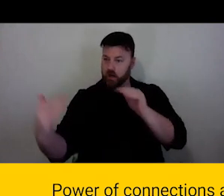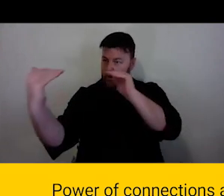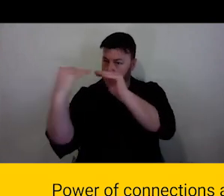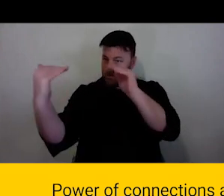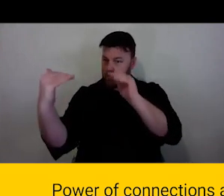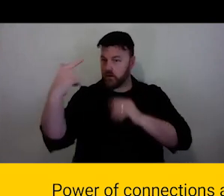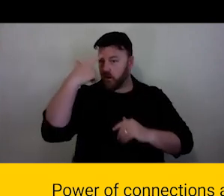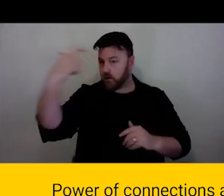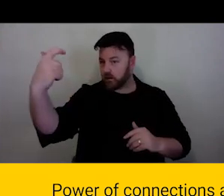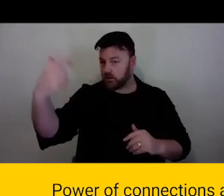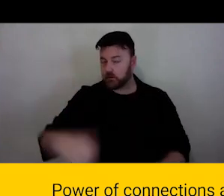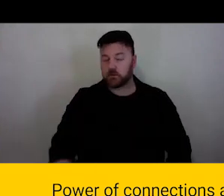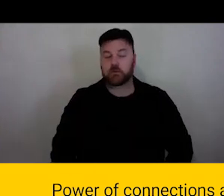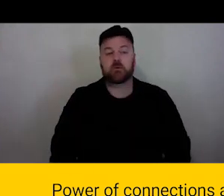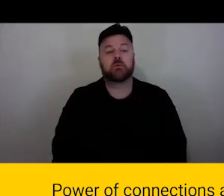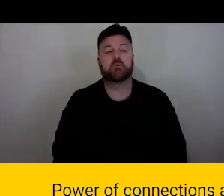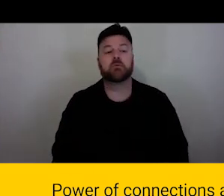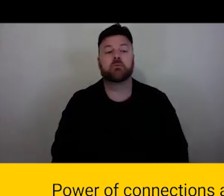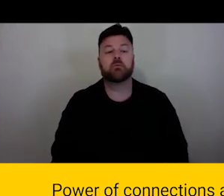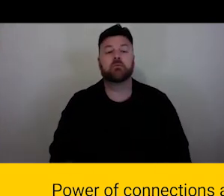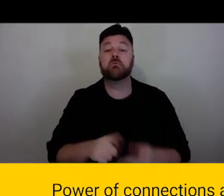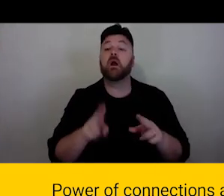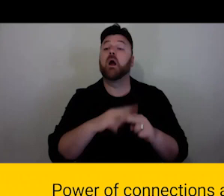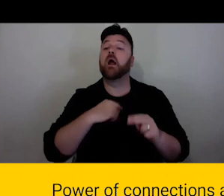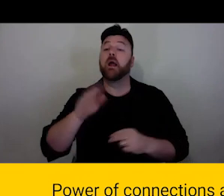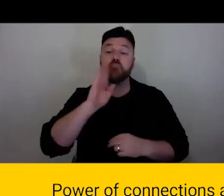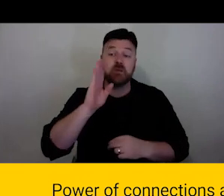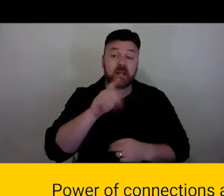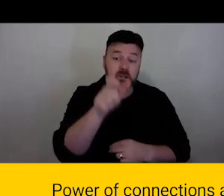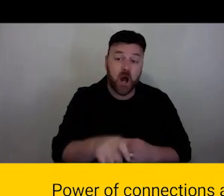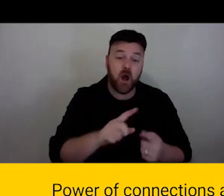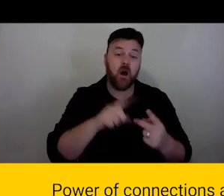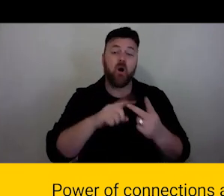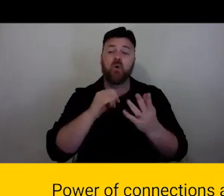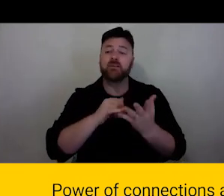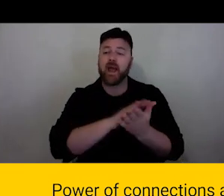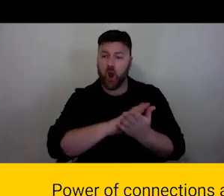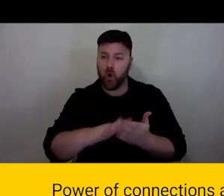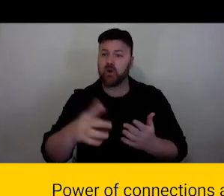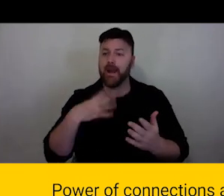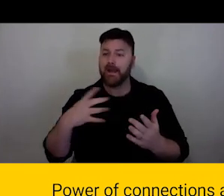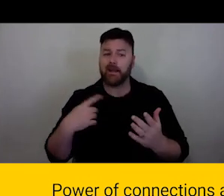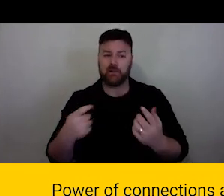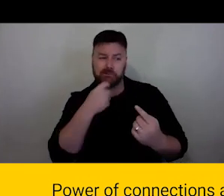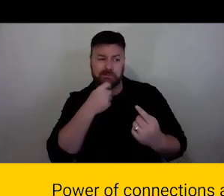If presenters or stakeholders need to tick certain boxes, don't hide that. Tell us.